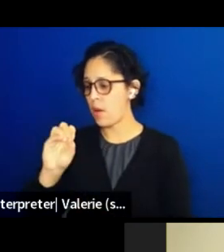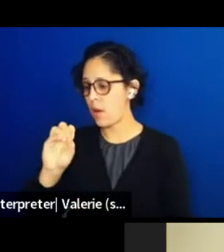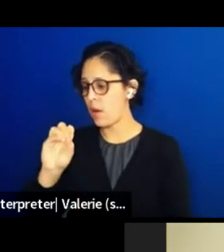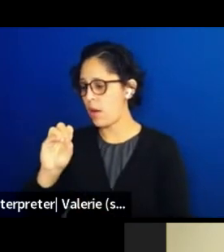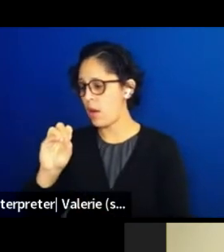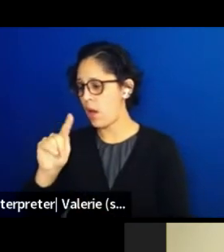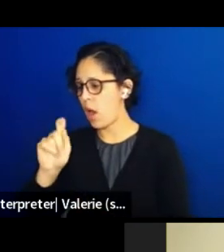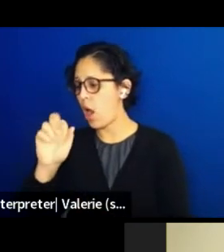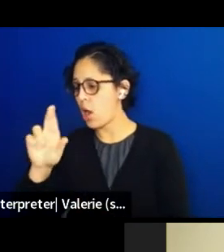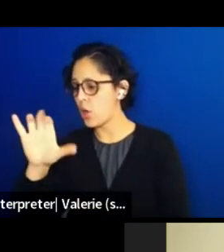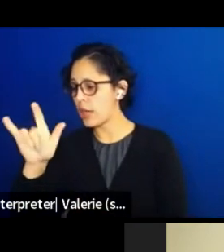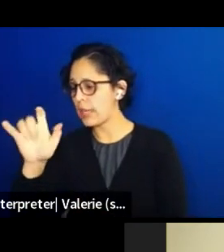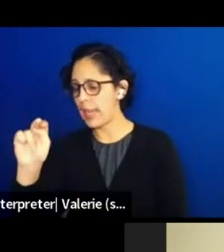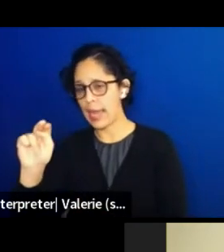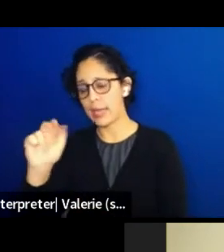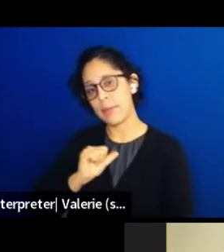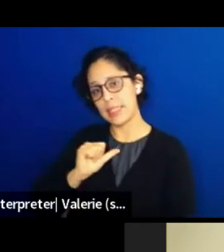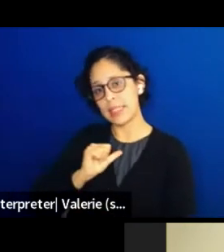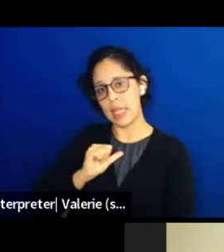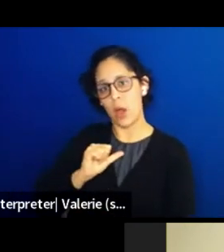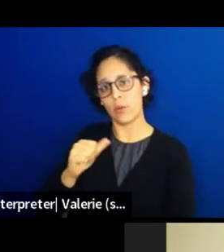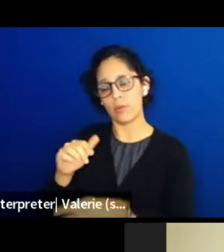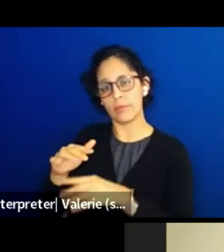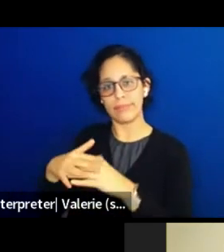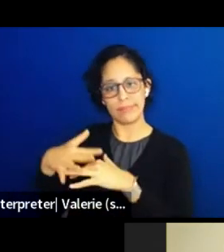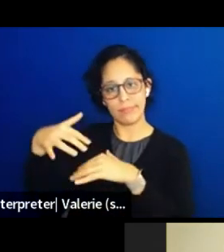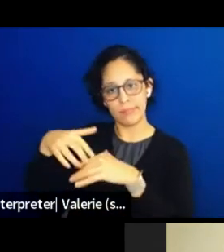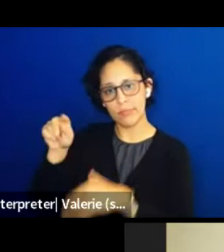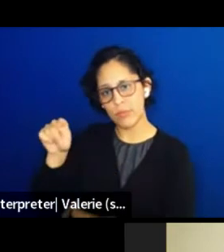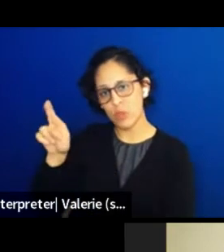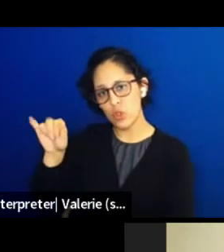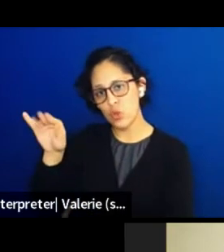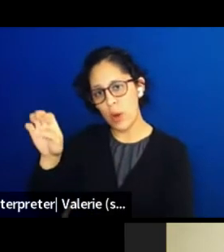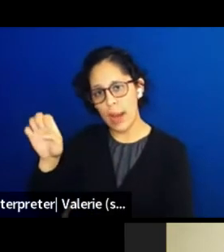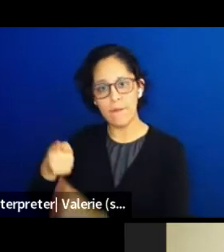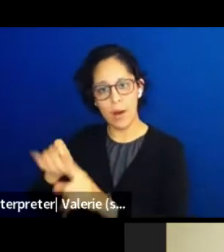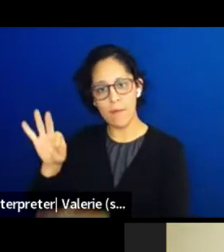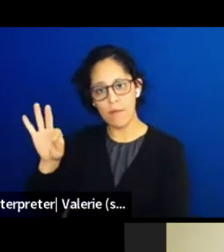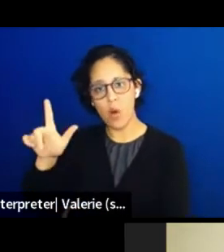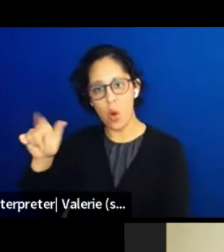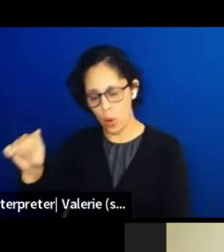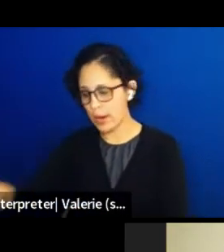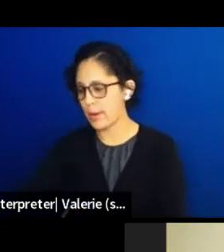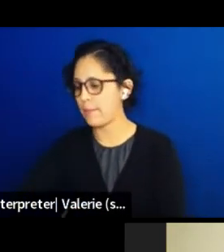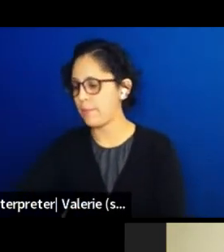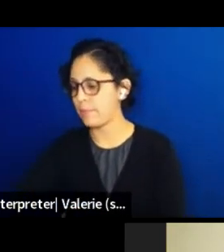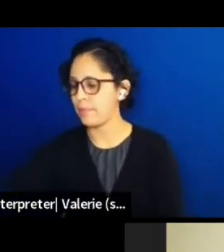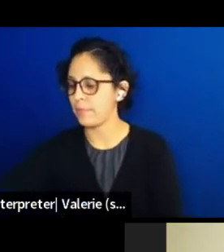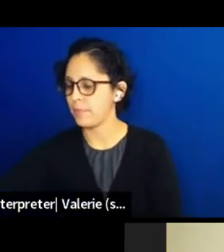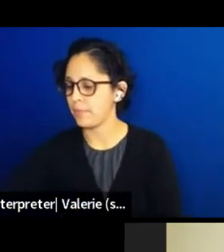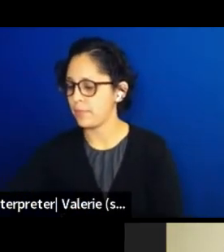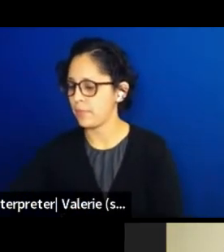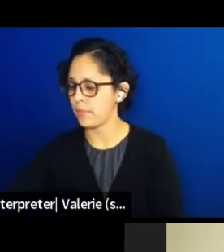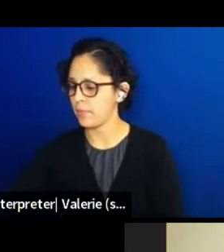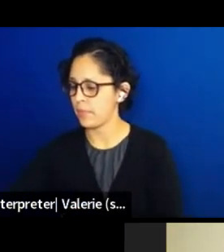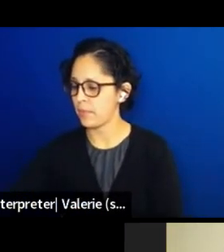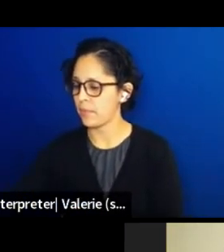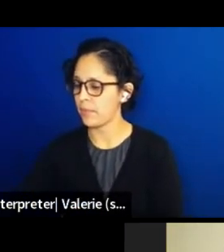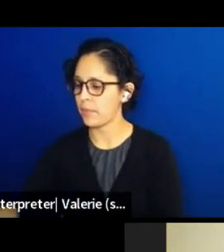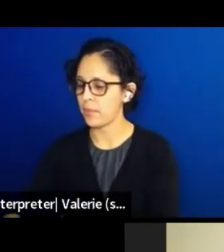the Miccosukee Tribe of Indians of Florida. And I consider myself an artist and environmentalist,